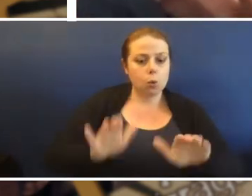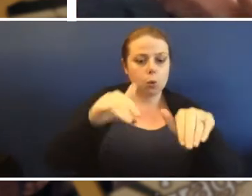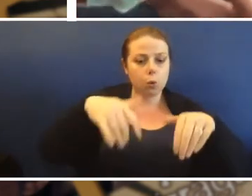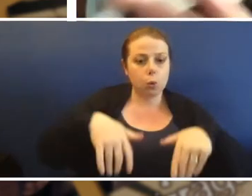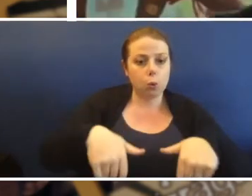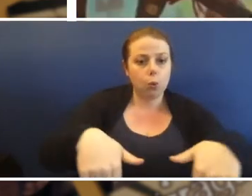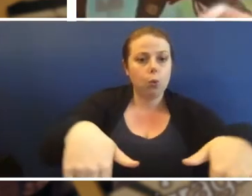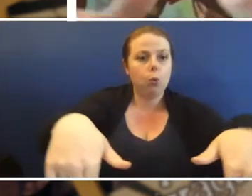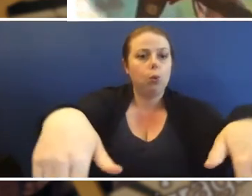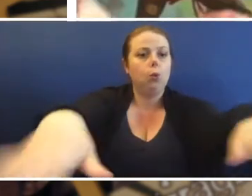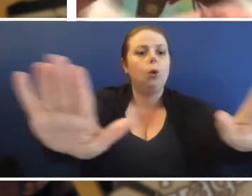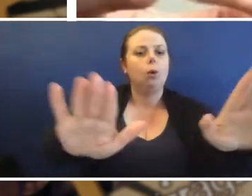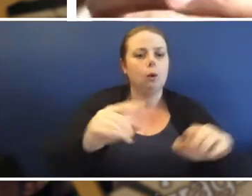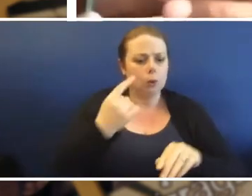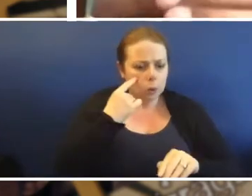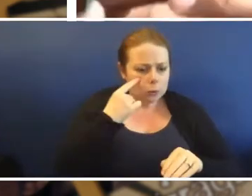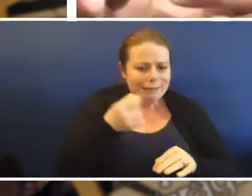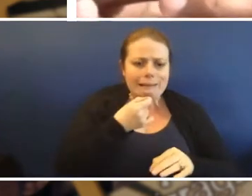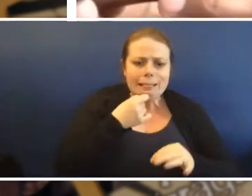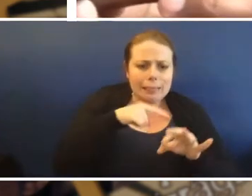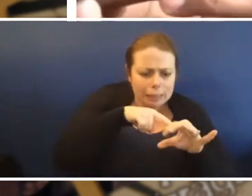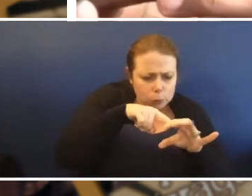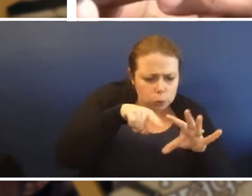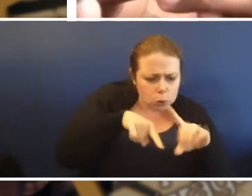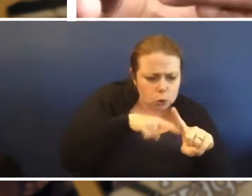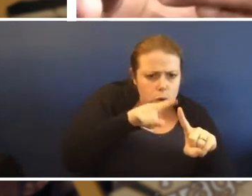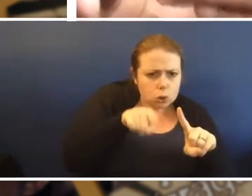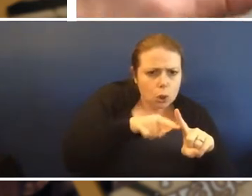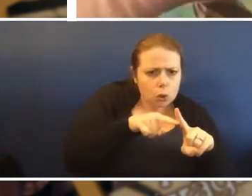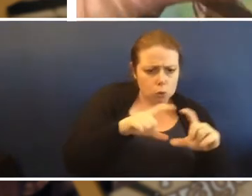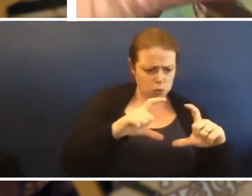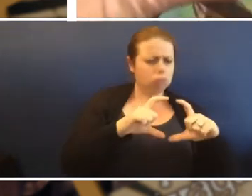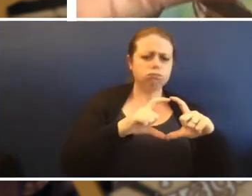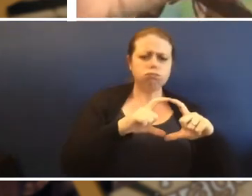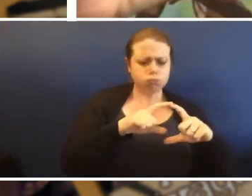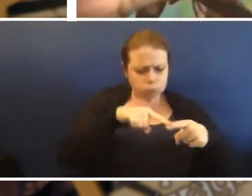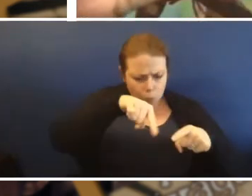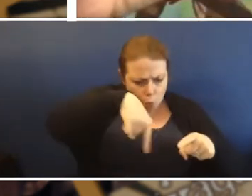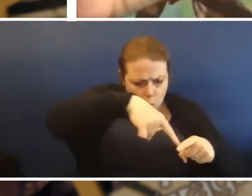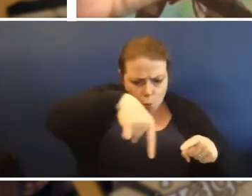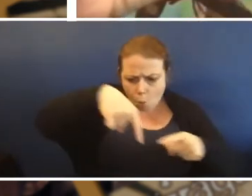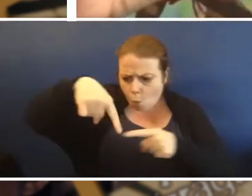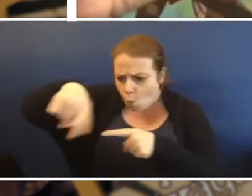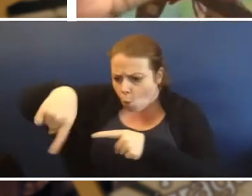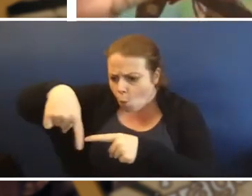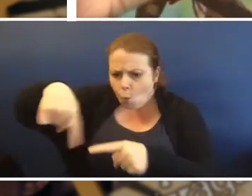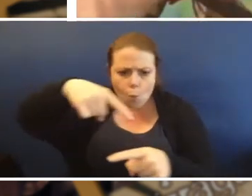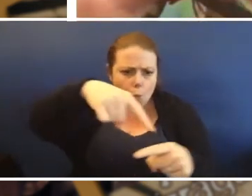out you see these tiny circles, well they're about that big they're pretty big circles.